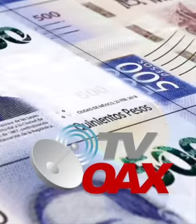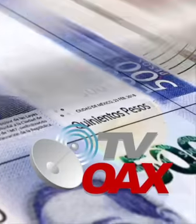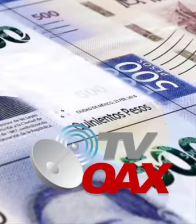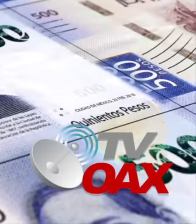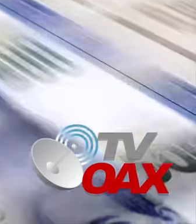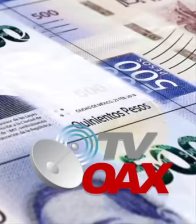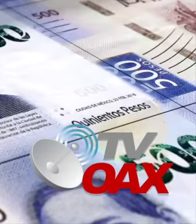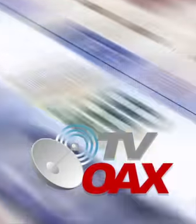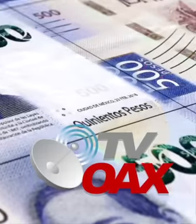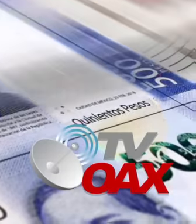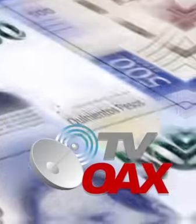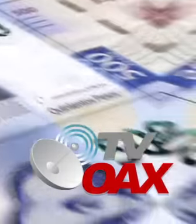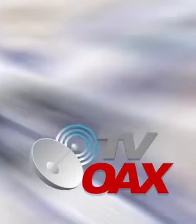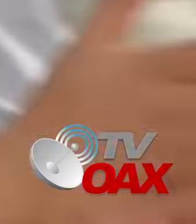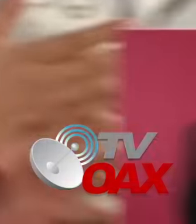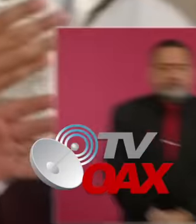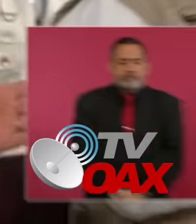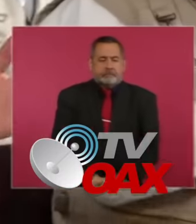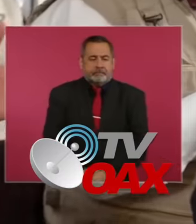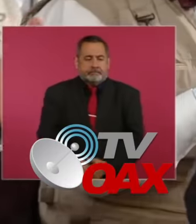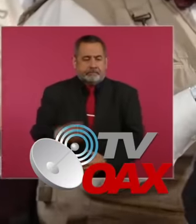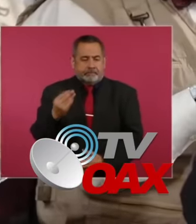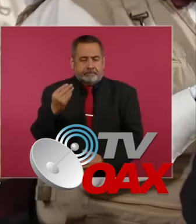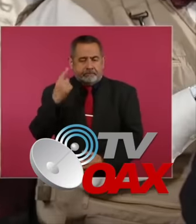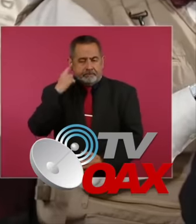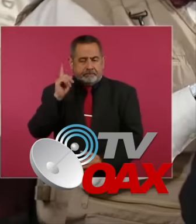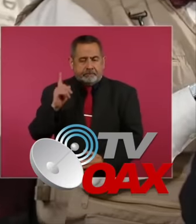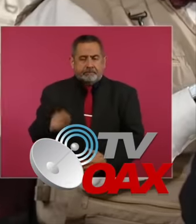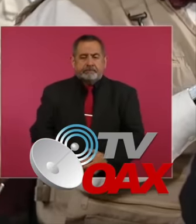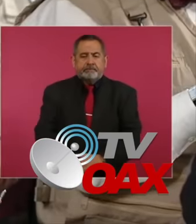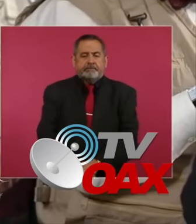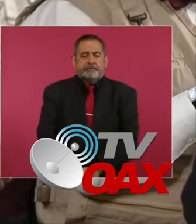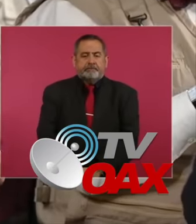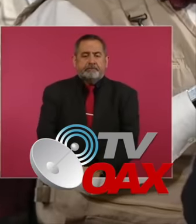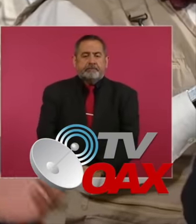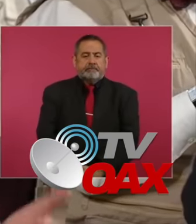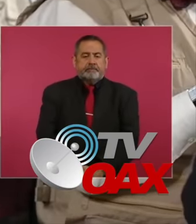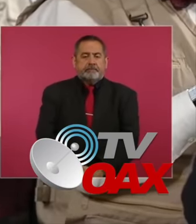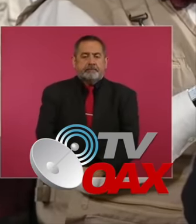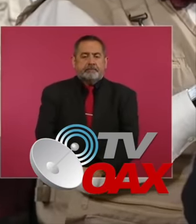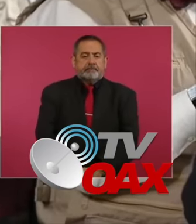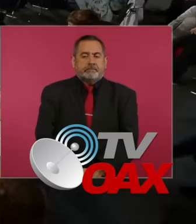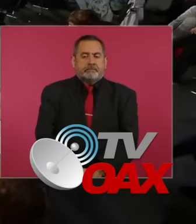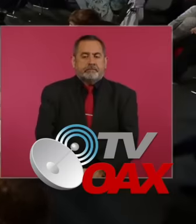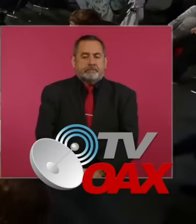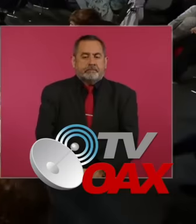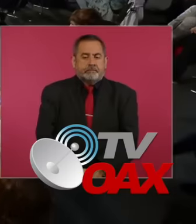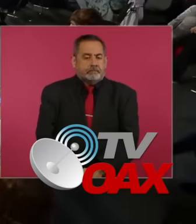many years, let's see how the press conference turns on when it touches on this